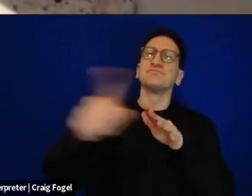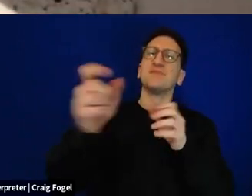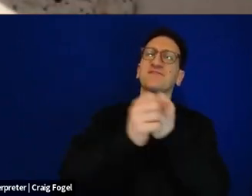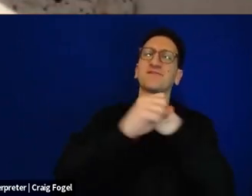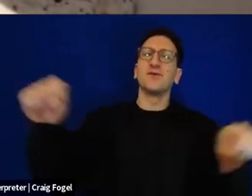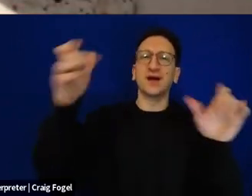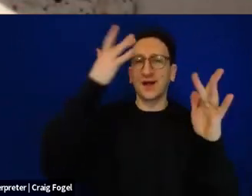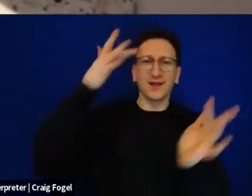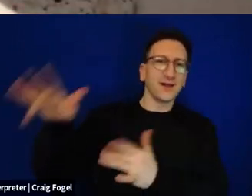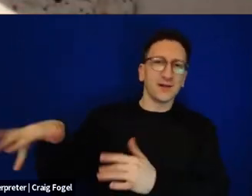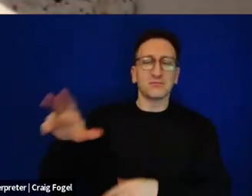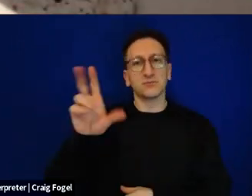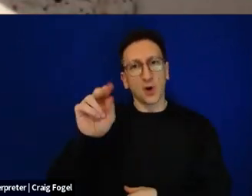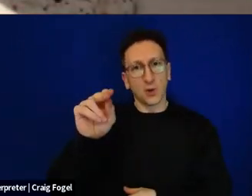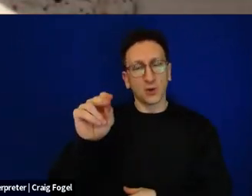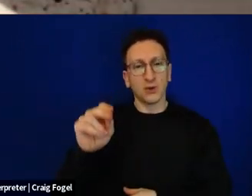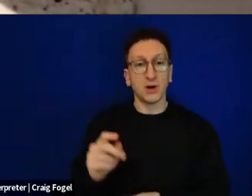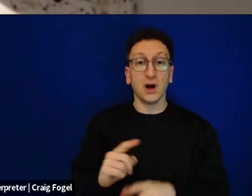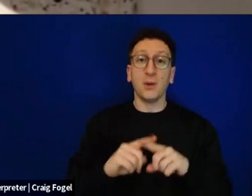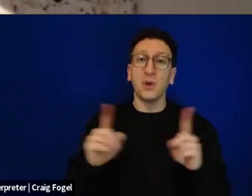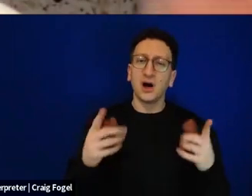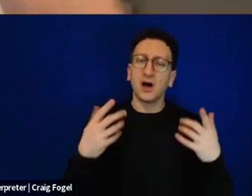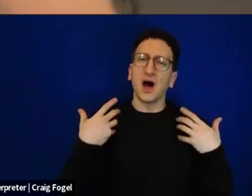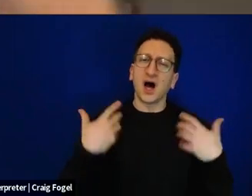And at the same time, I also want to push back against the sense that we are always